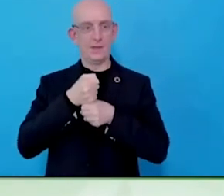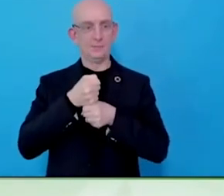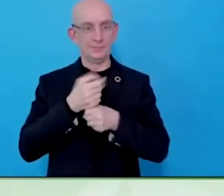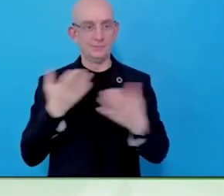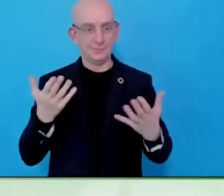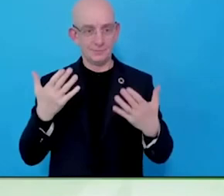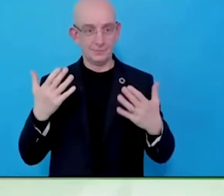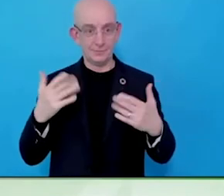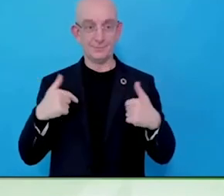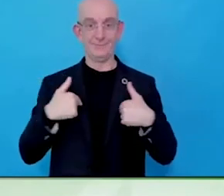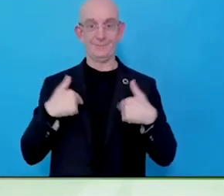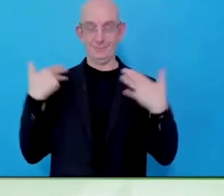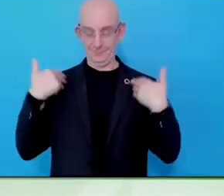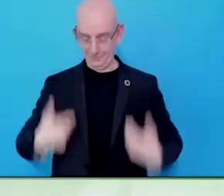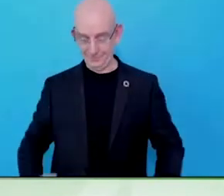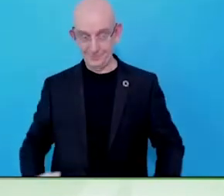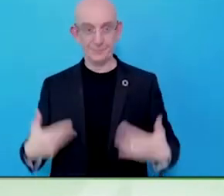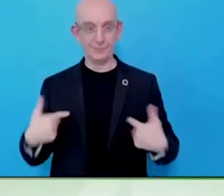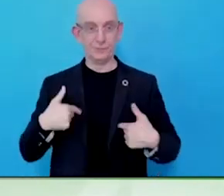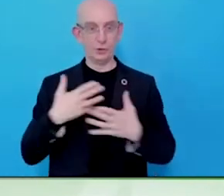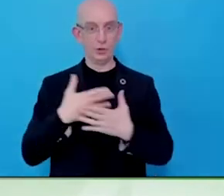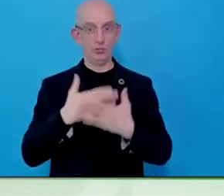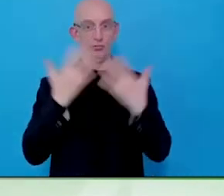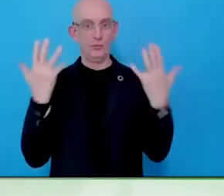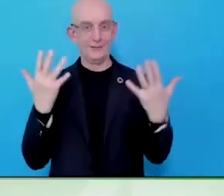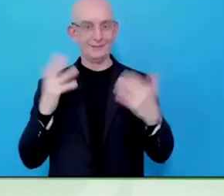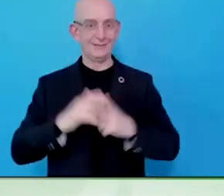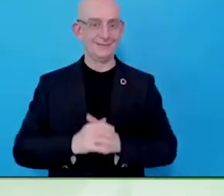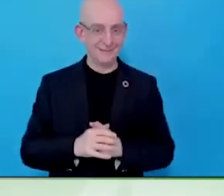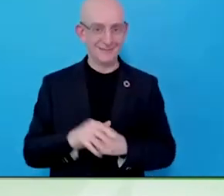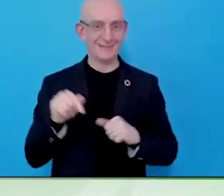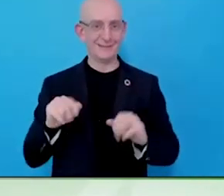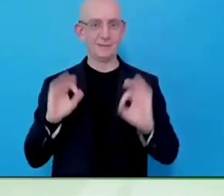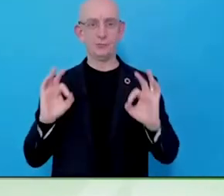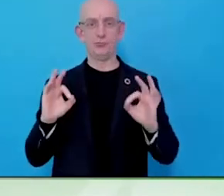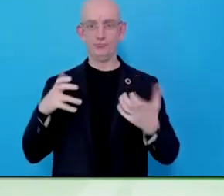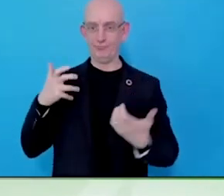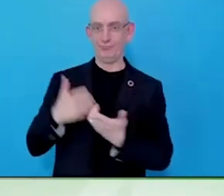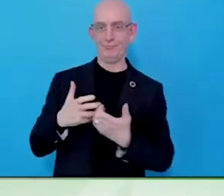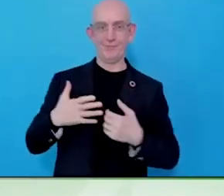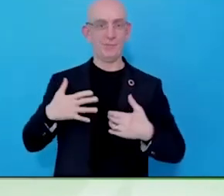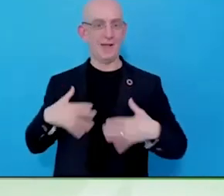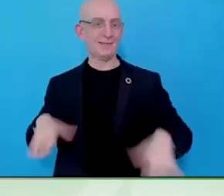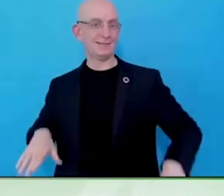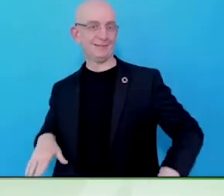will never be ever able to end the exclusion crisis facing people with disabilities without business at the table.